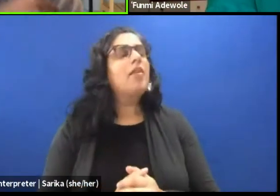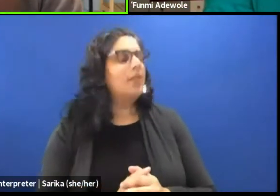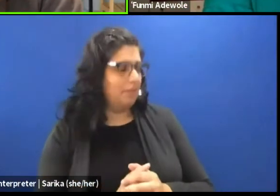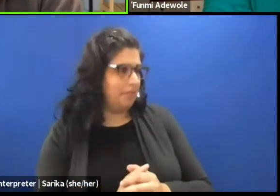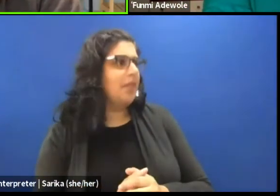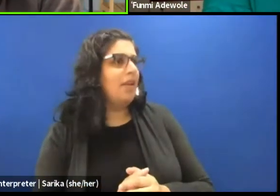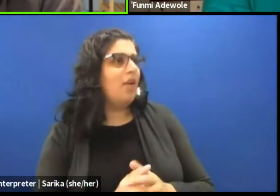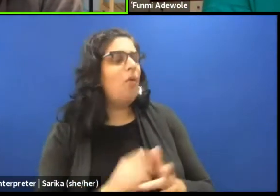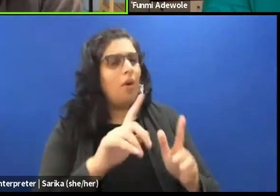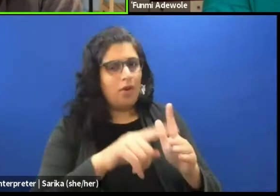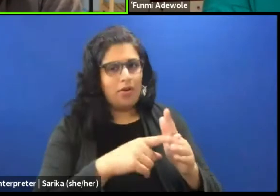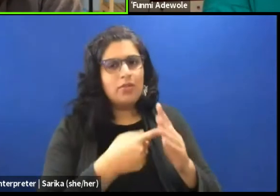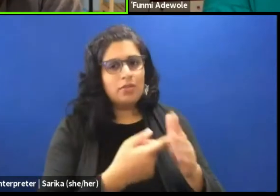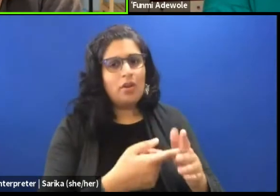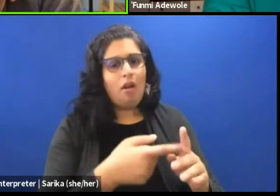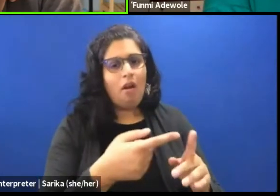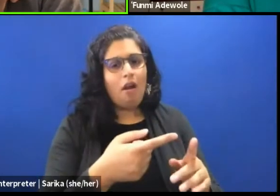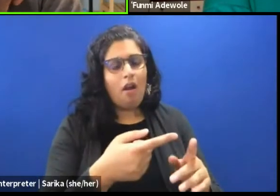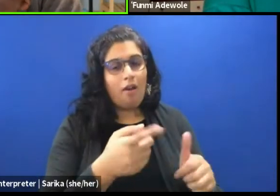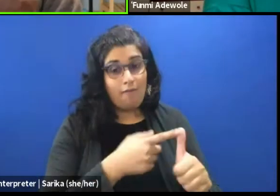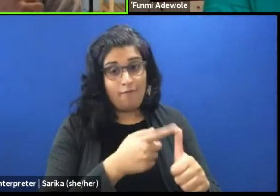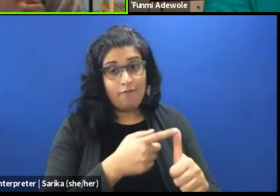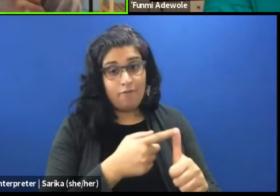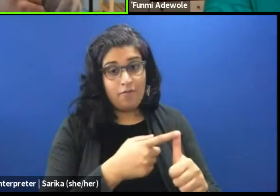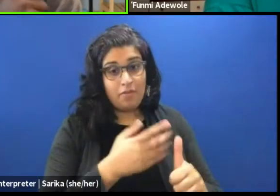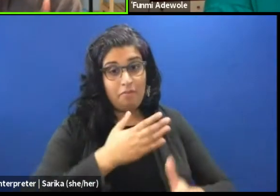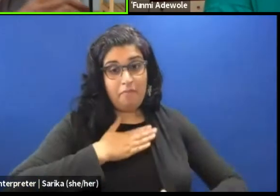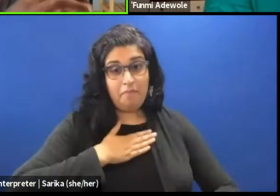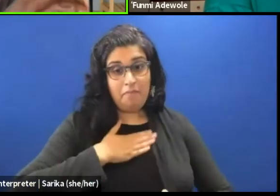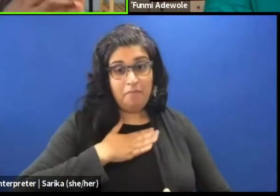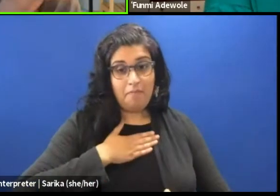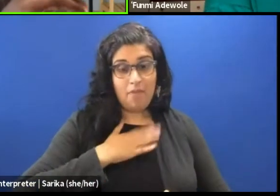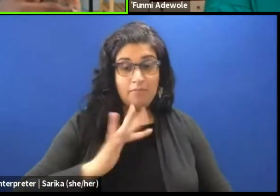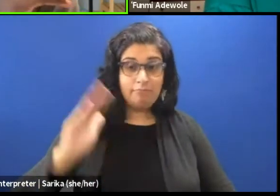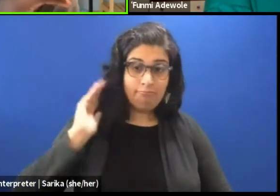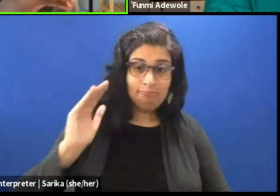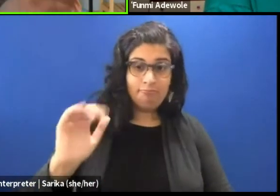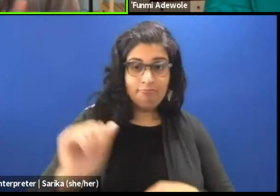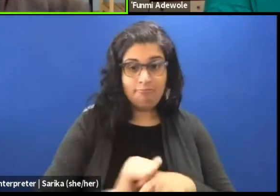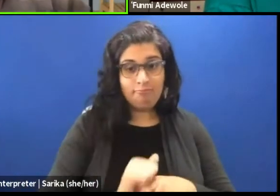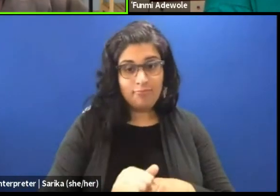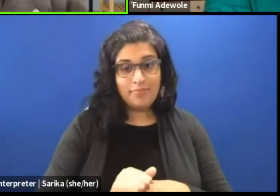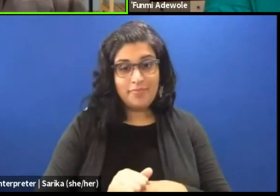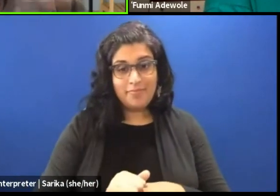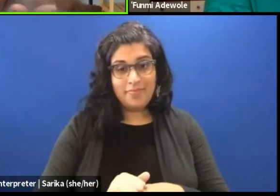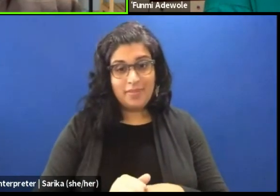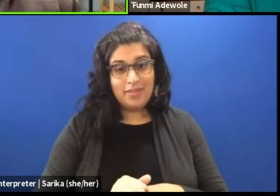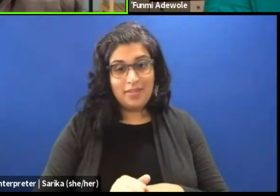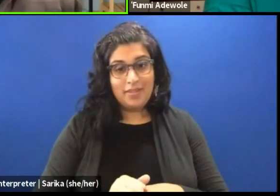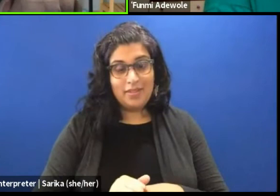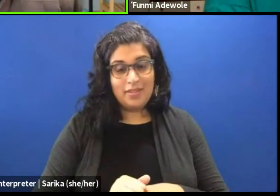that my own informal training kind of it was really encompassing both Western